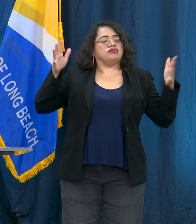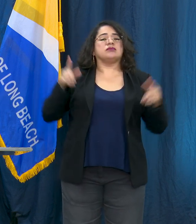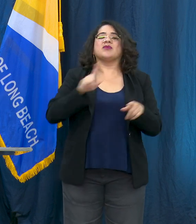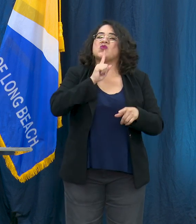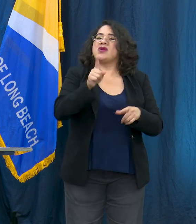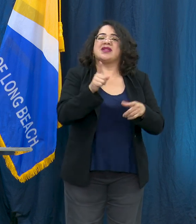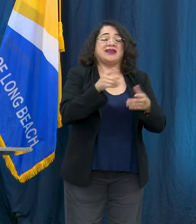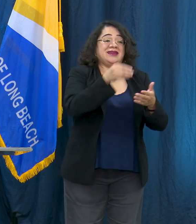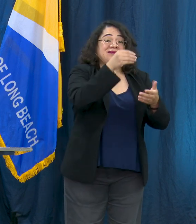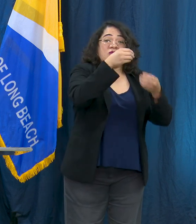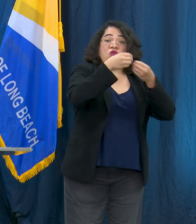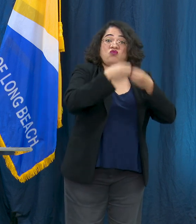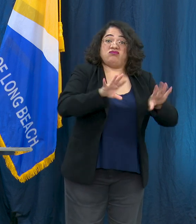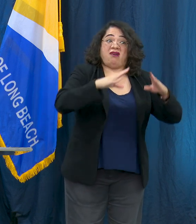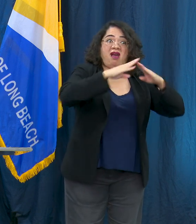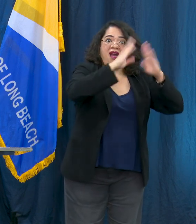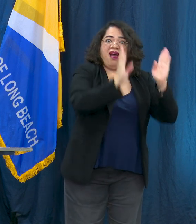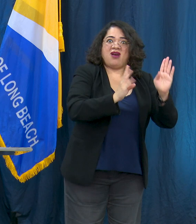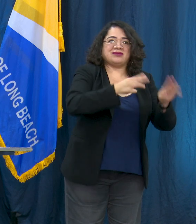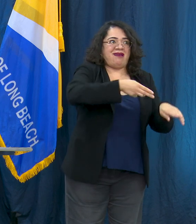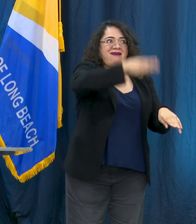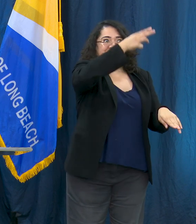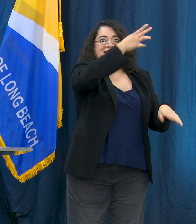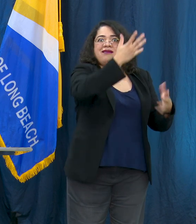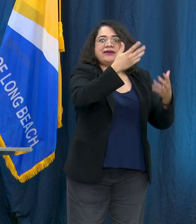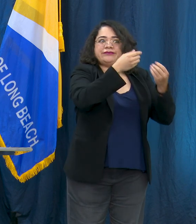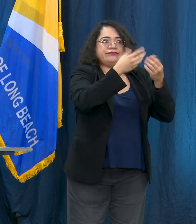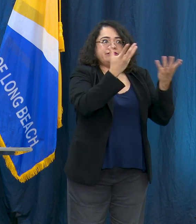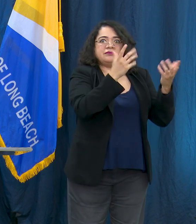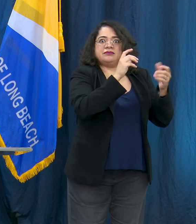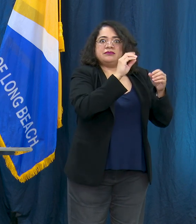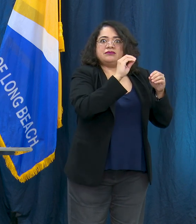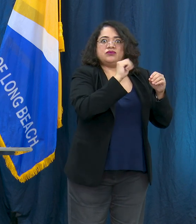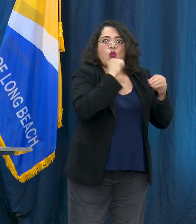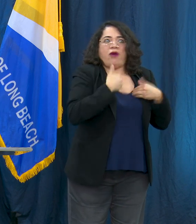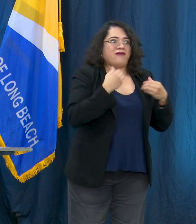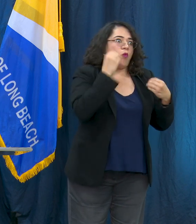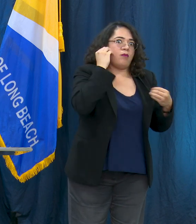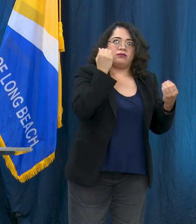of housing but really the longer that people are on the streets, the more